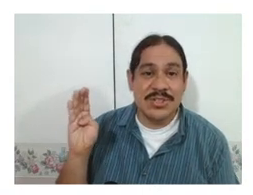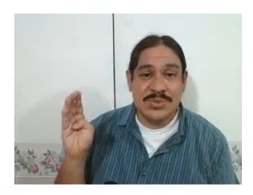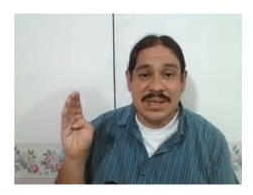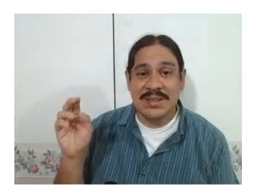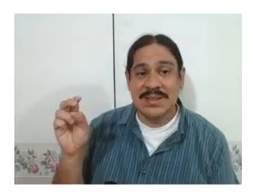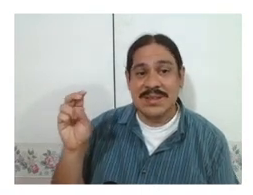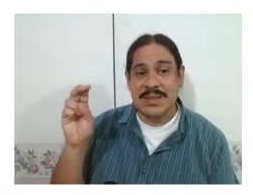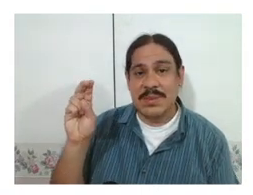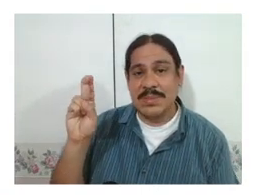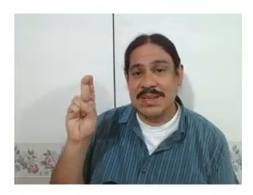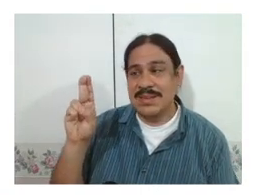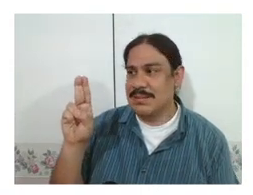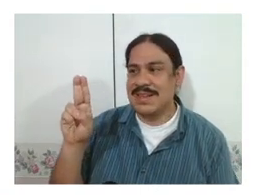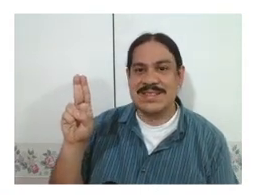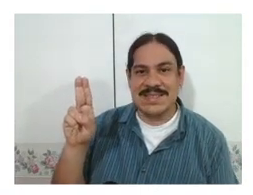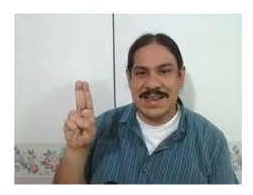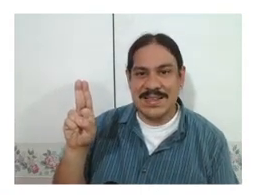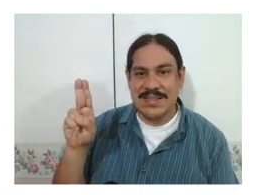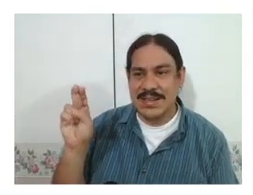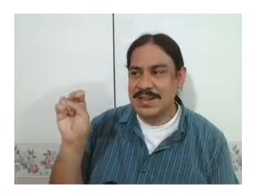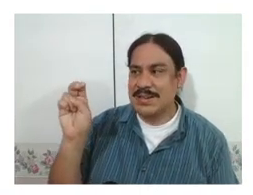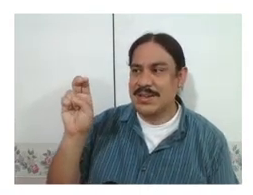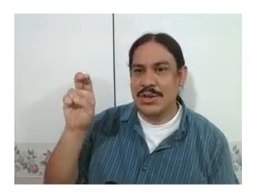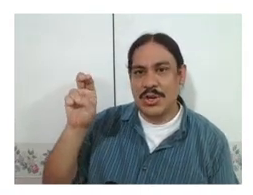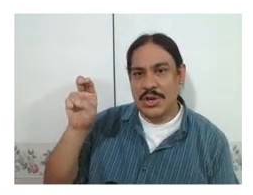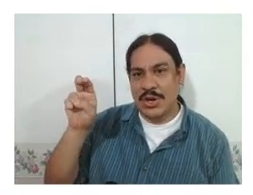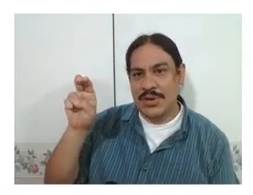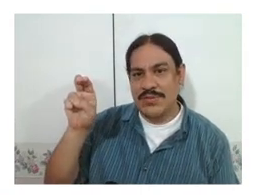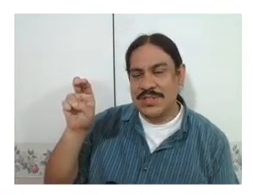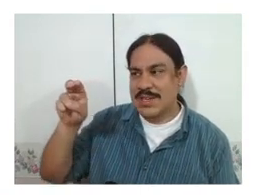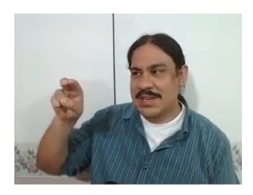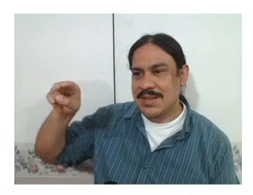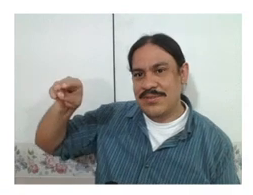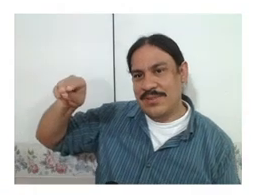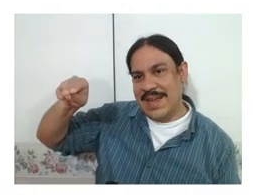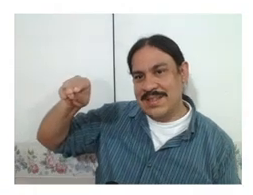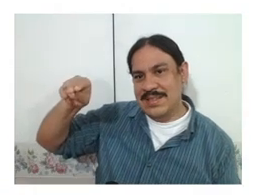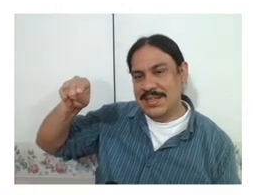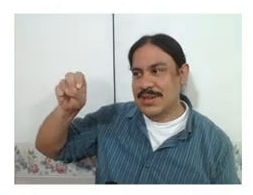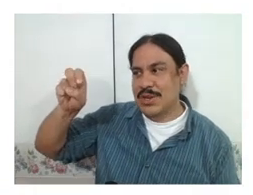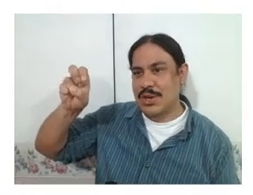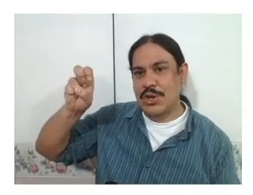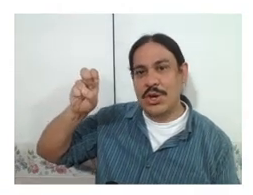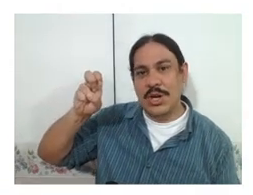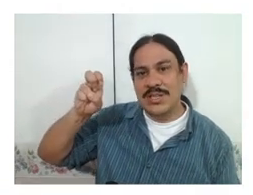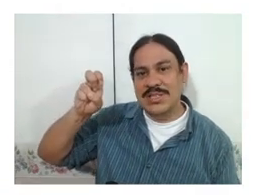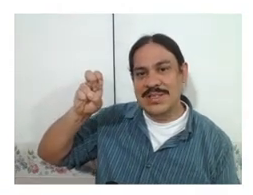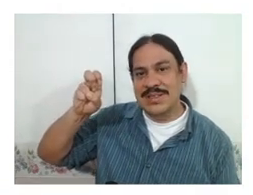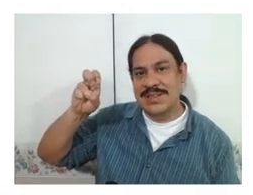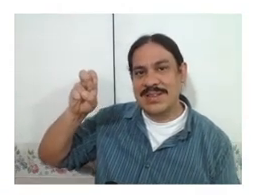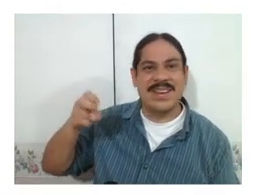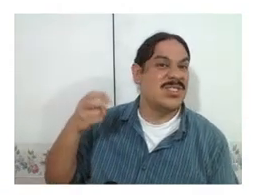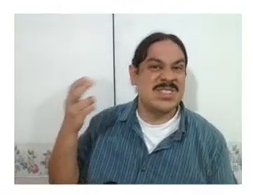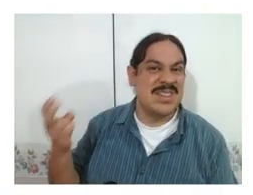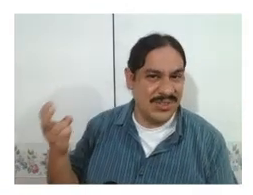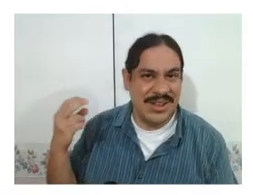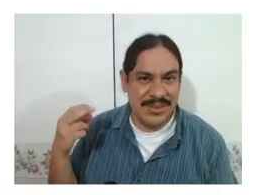doing they might be extended, curved, flattened